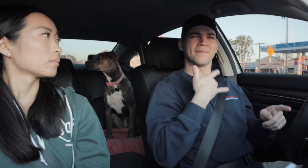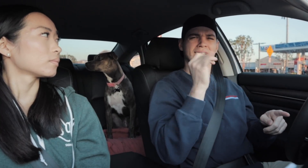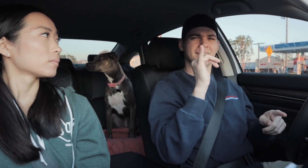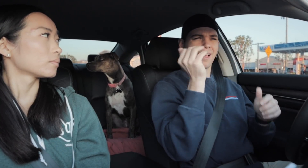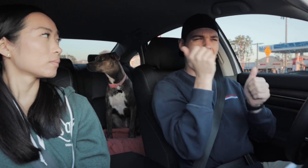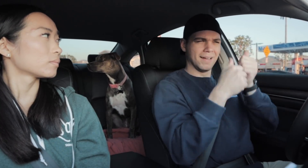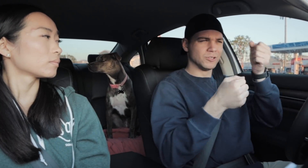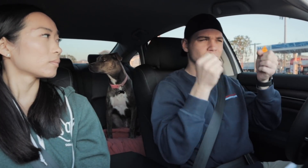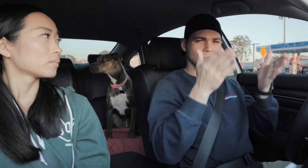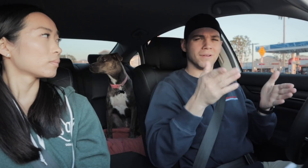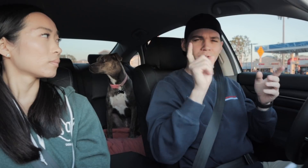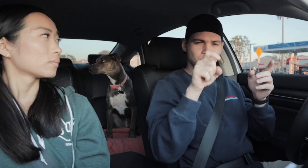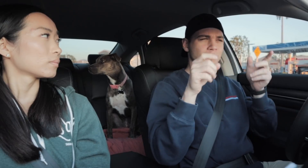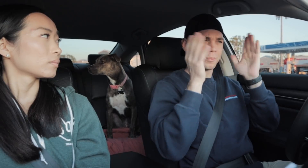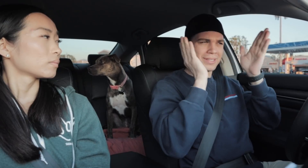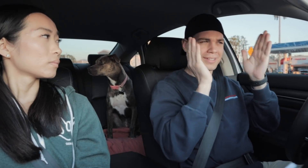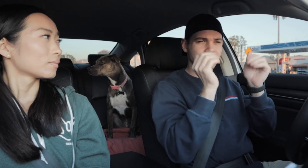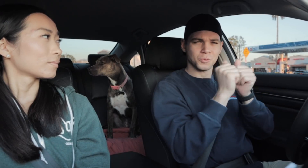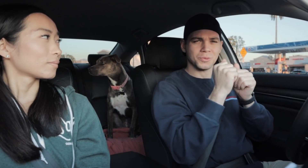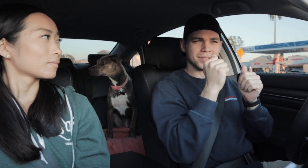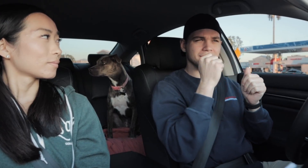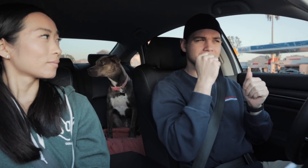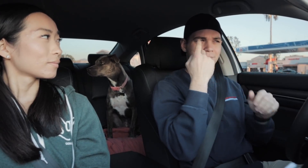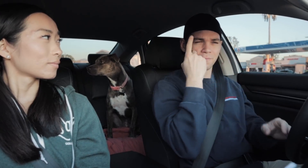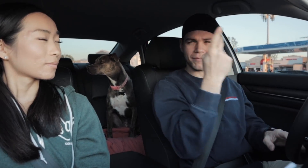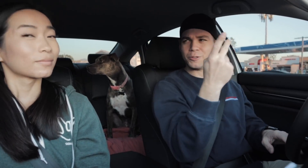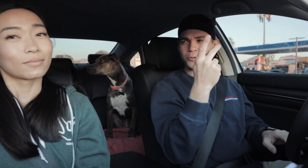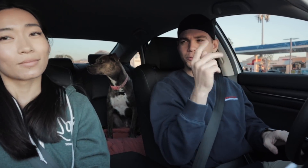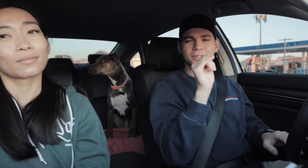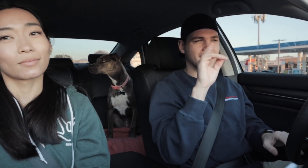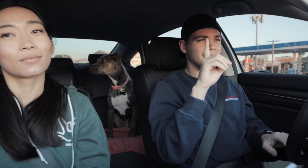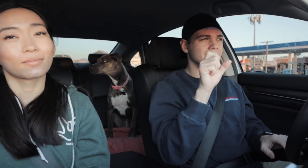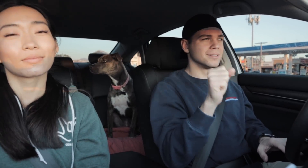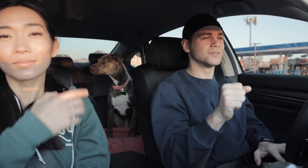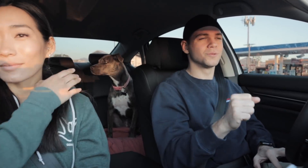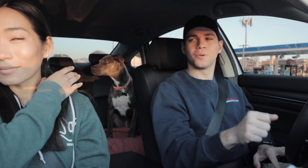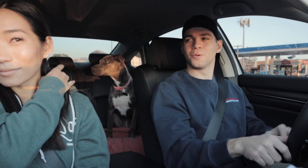I feel like every driver should pay attention with visual aids